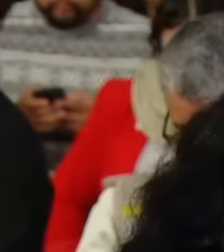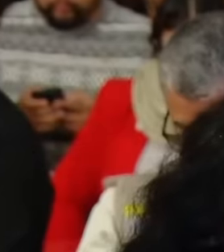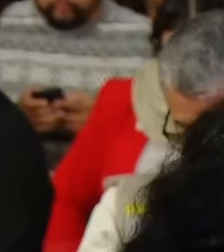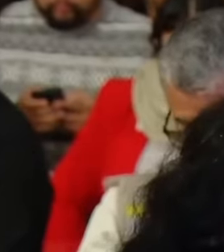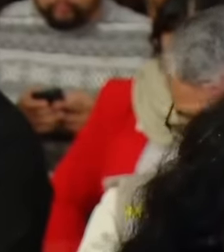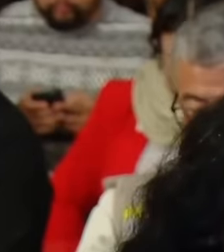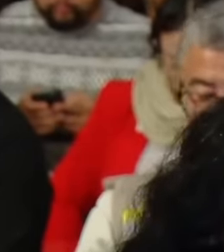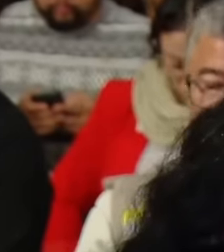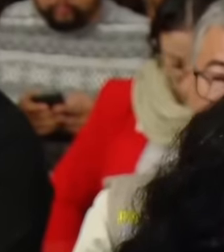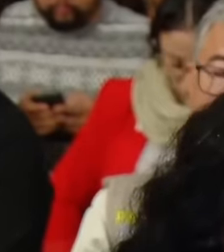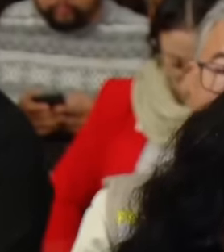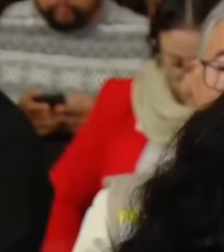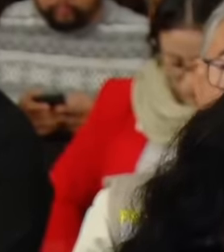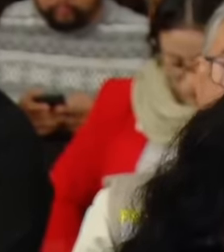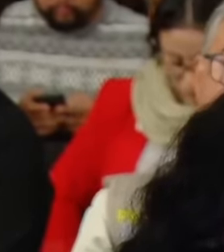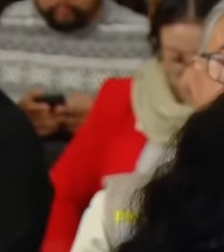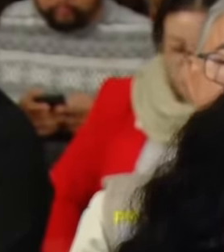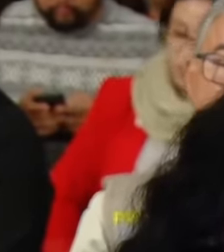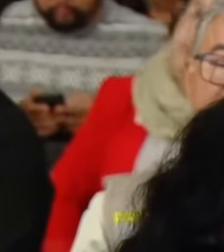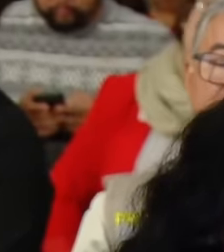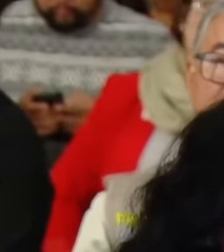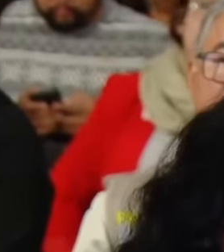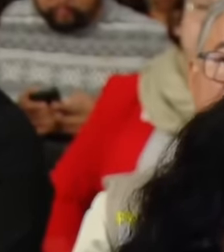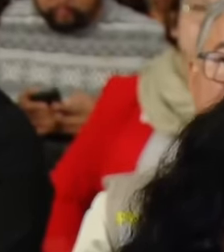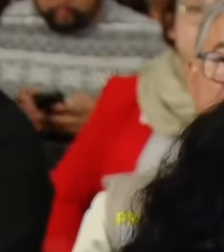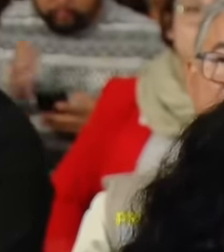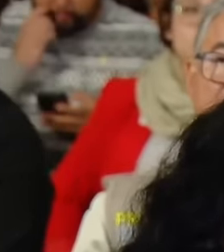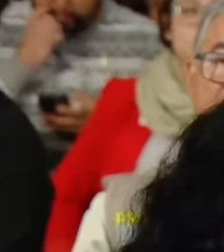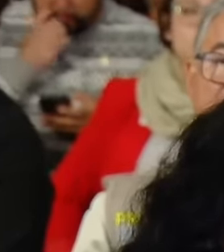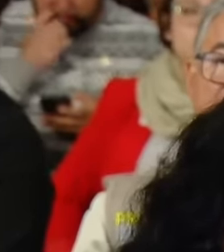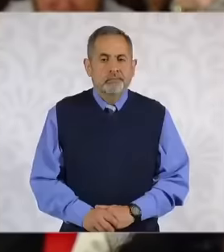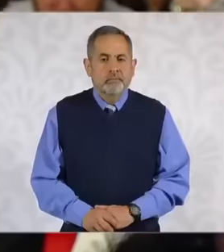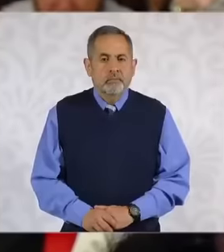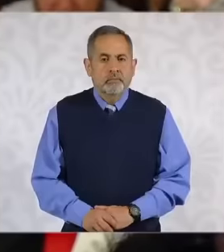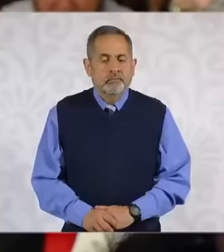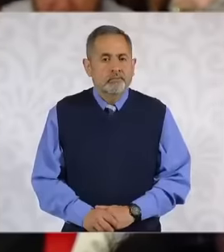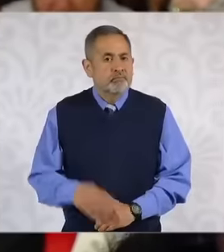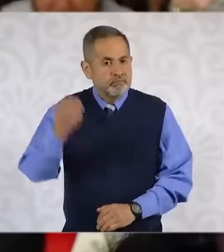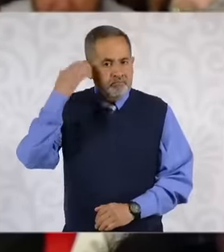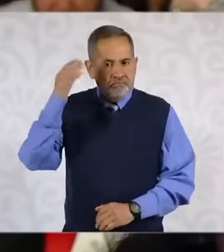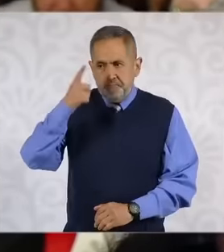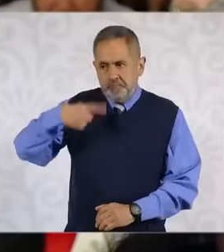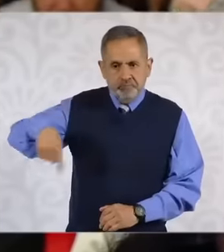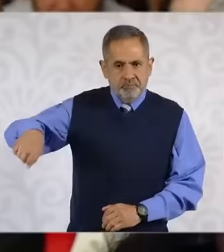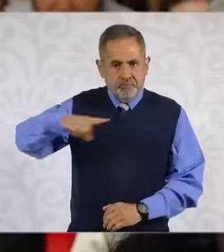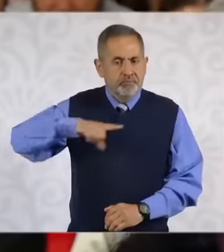competition. to a position and then they had in theory a service of More like a career within